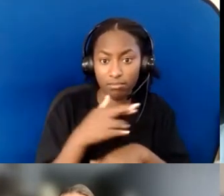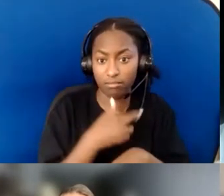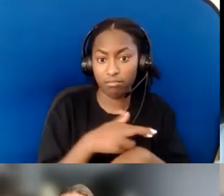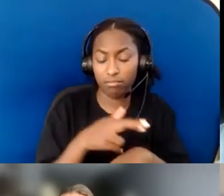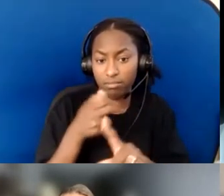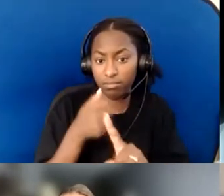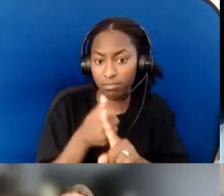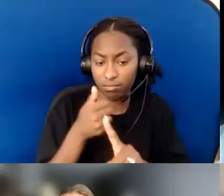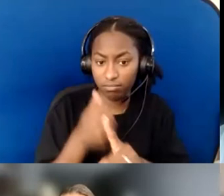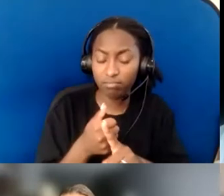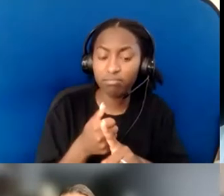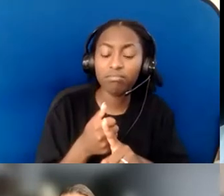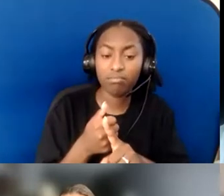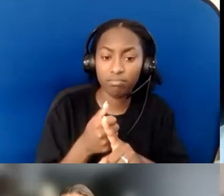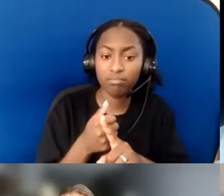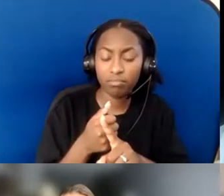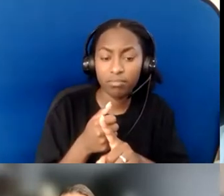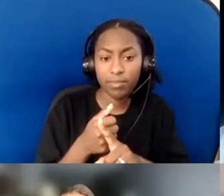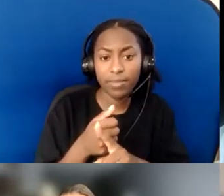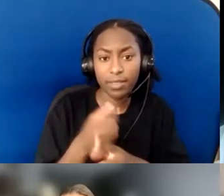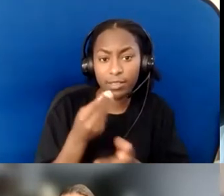within one's building, so I would just mention that.